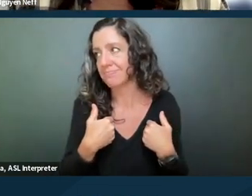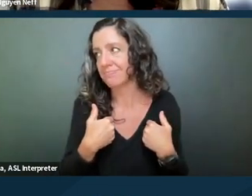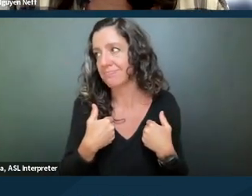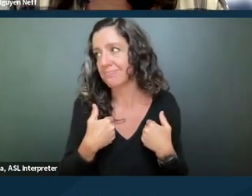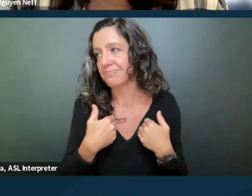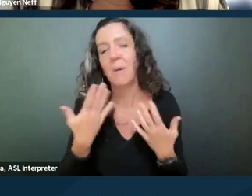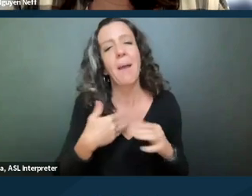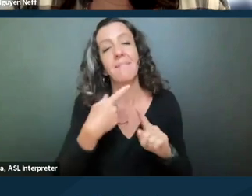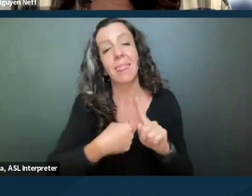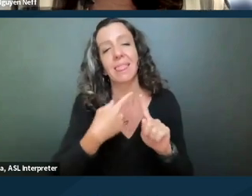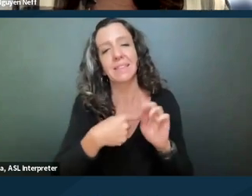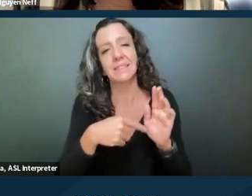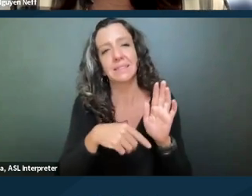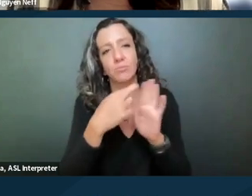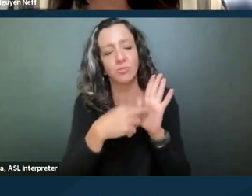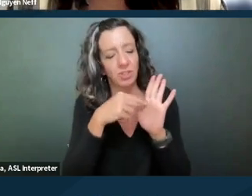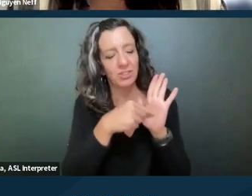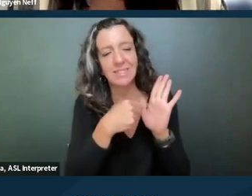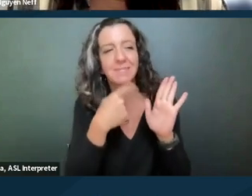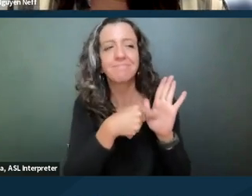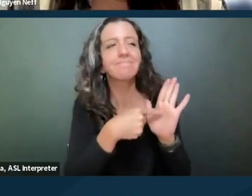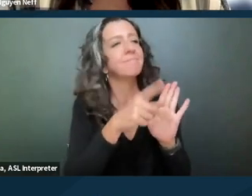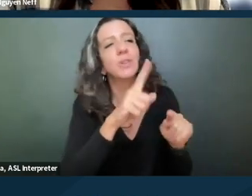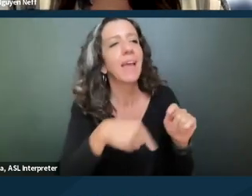that says you can't have guests for more than 14 days,